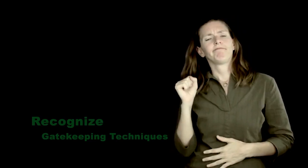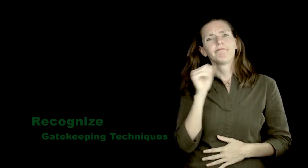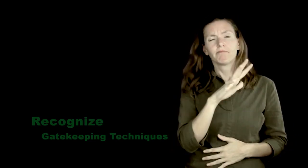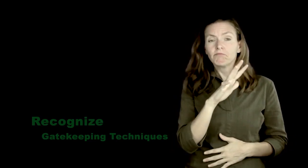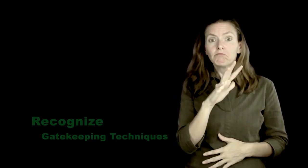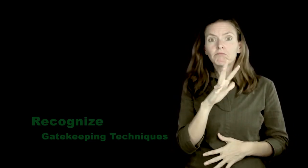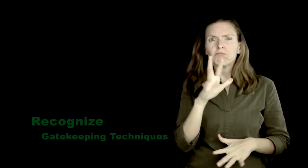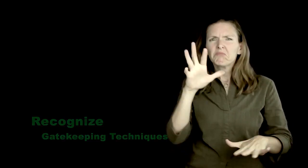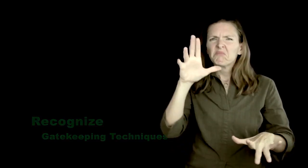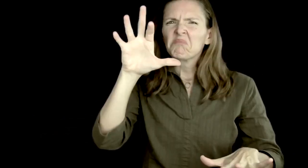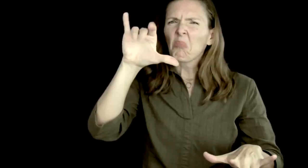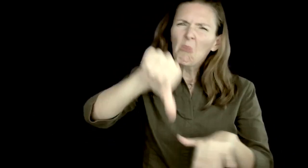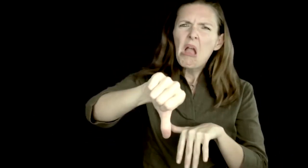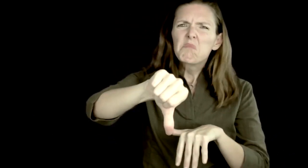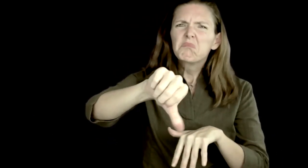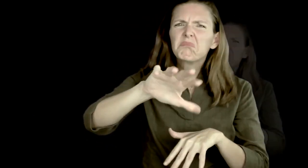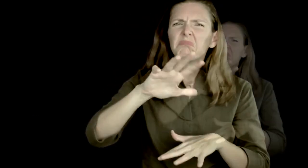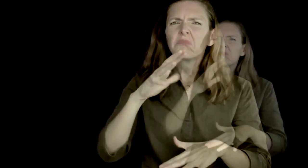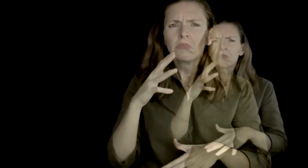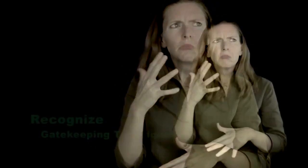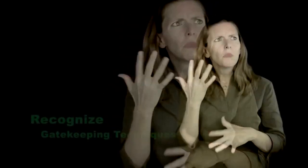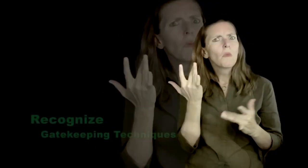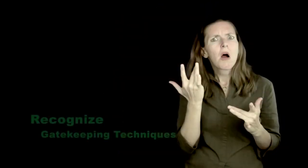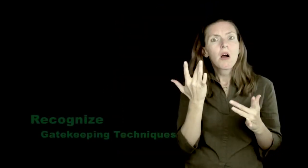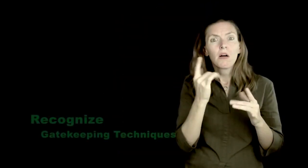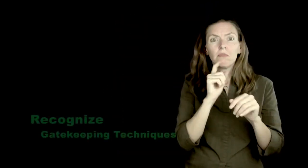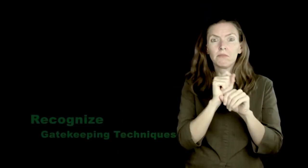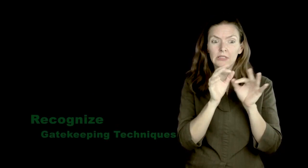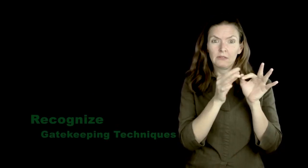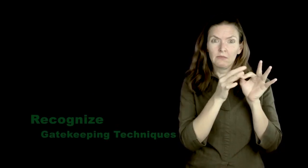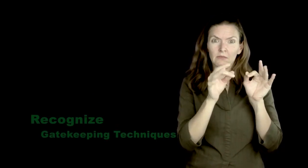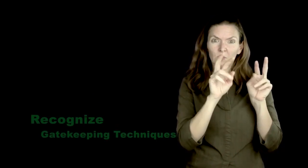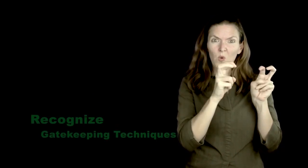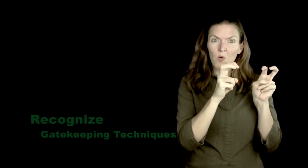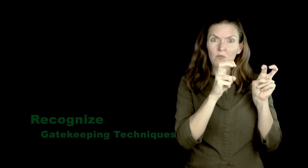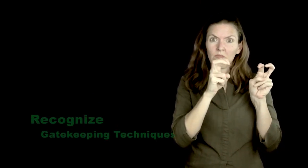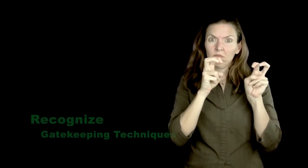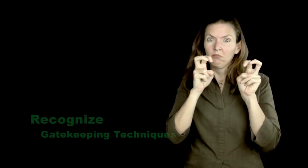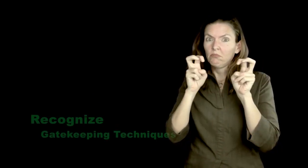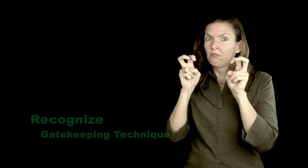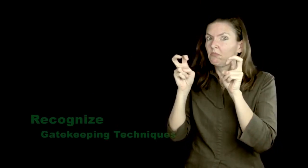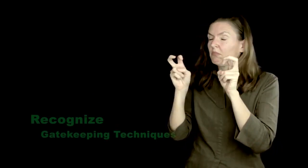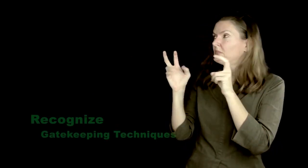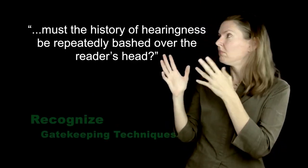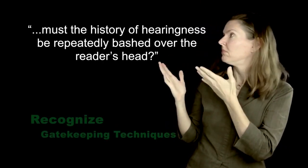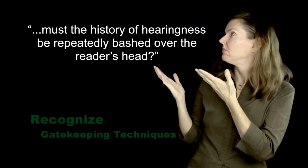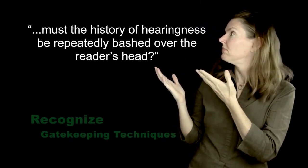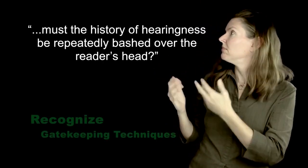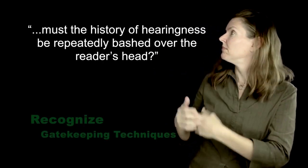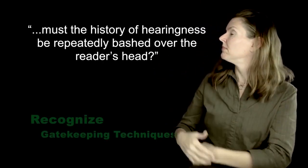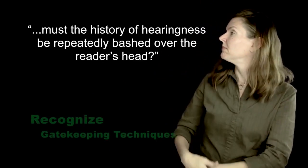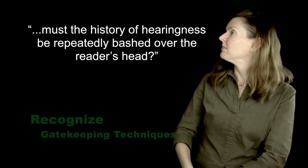We submitted our article, and it was immediately rejected with major revisions. We wanted to know why. This is an actual sentence from the editors of the journal: